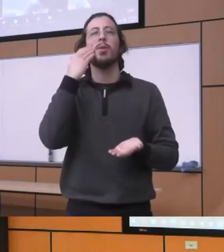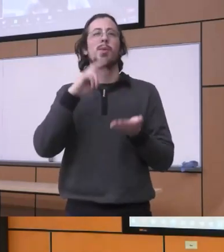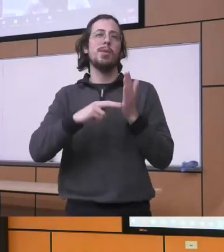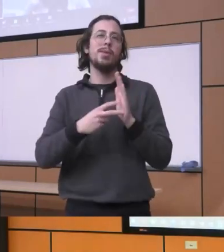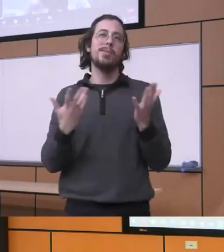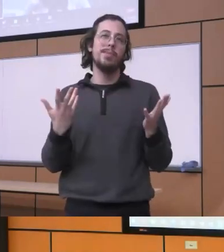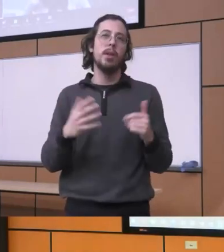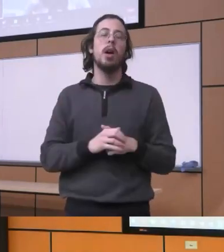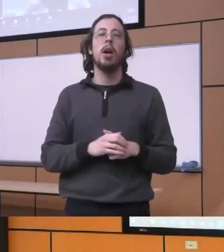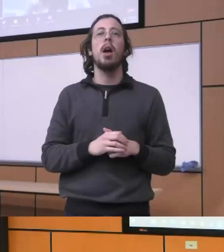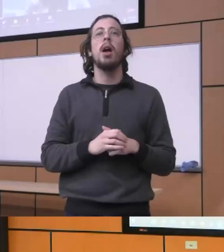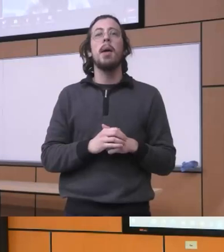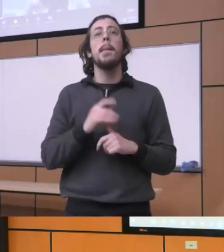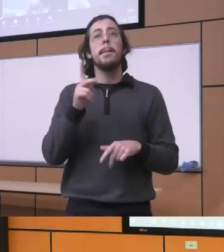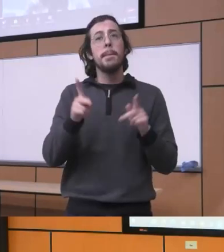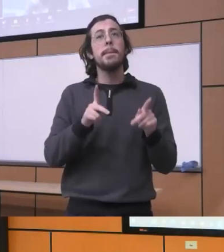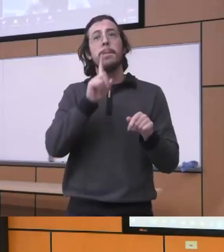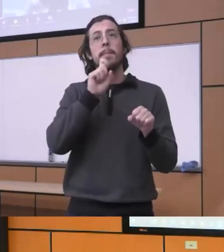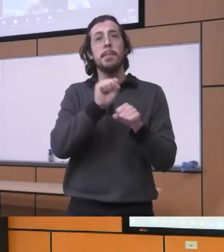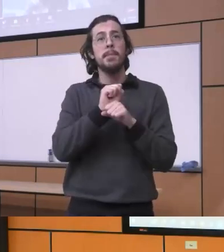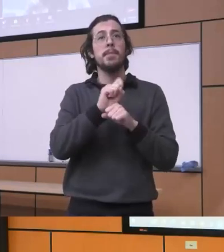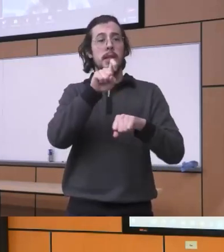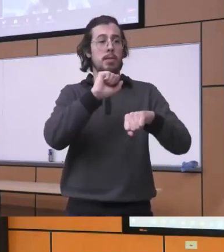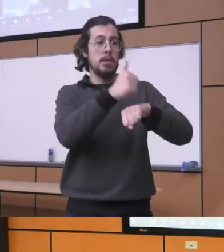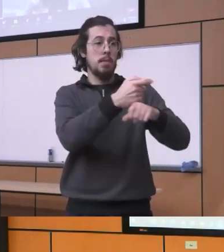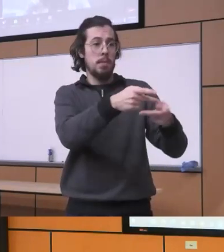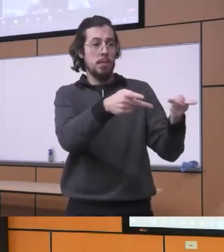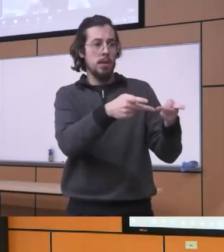they gonna I mean in a sense you're really putting them in a position where it's an unfamiliar uh